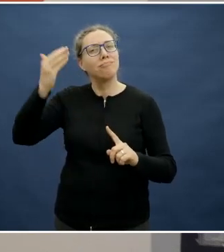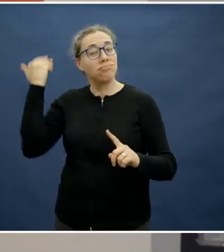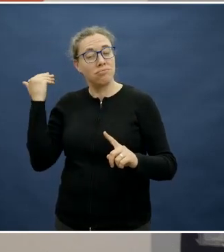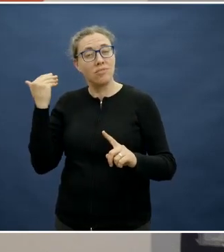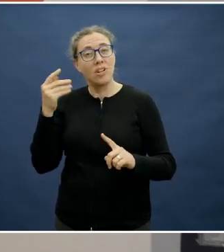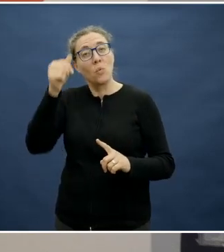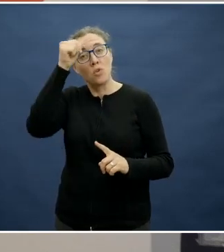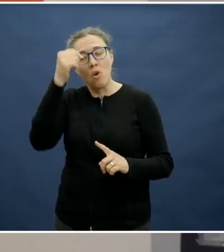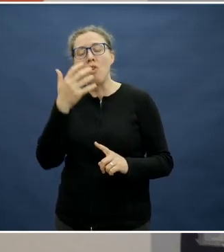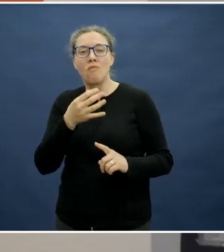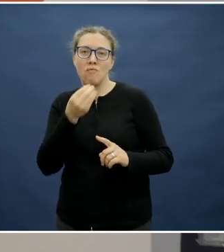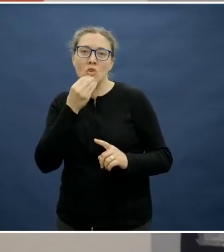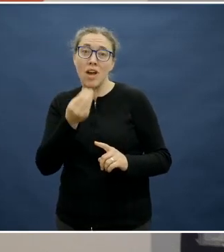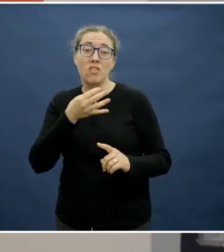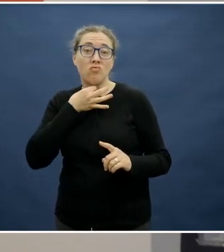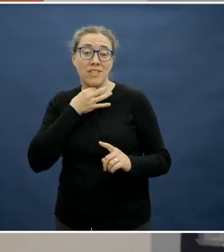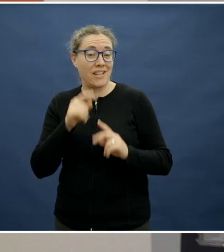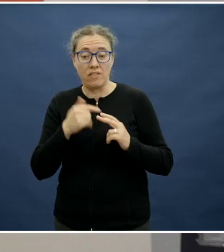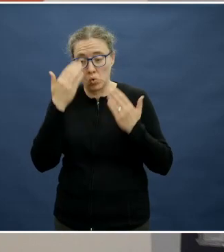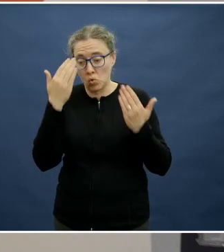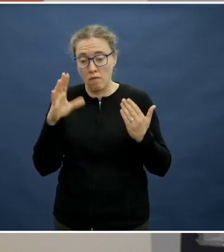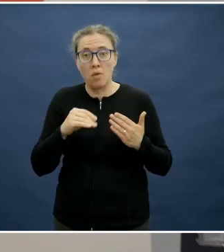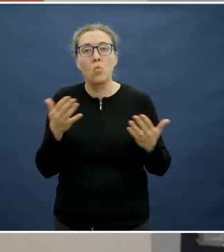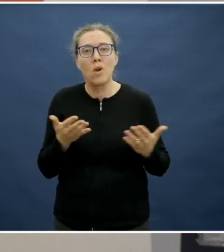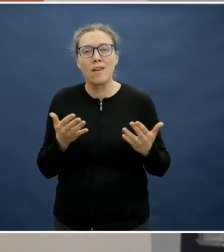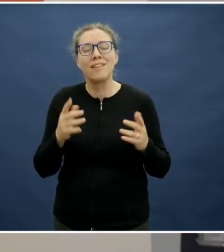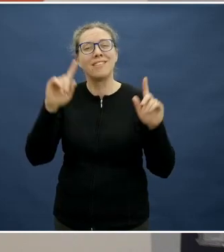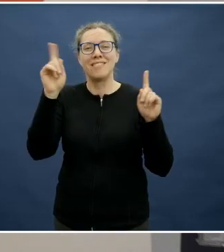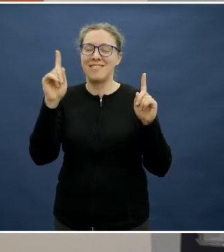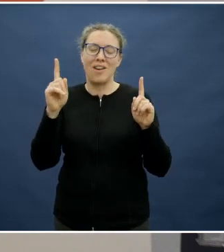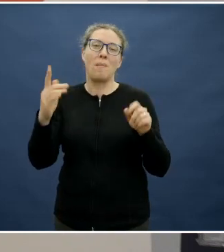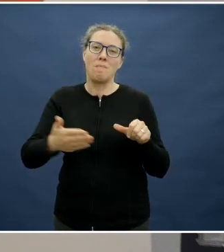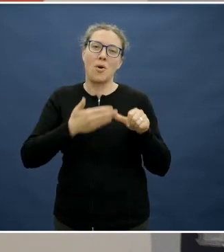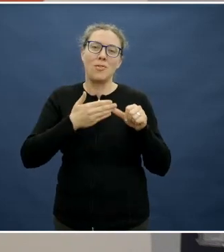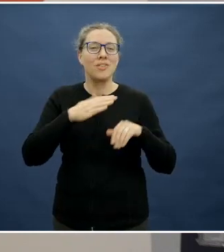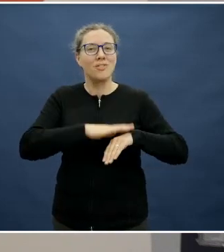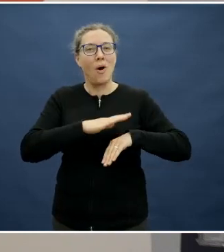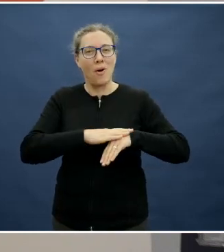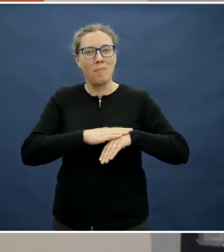In today's world, we don't need it so much, but we still have got that lasting hesitancy,